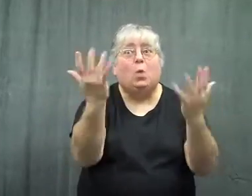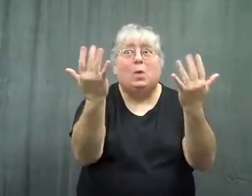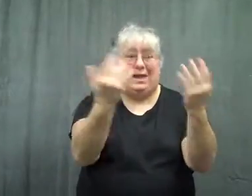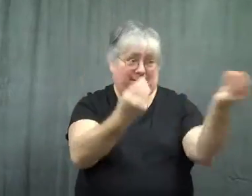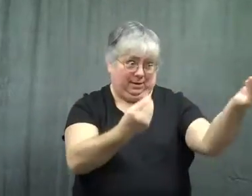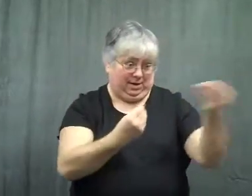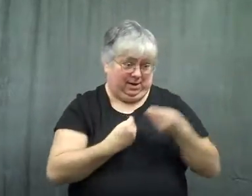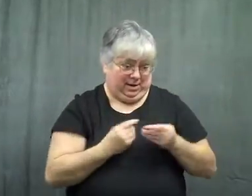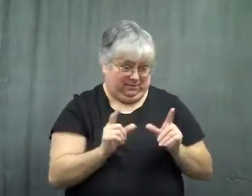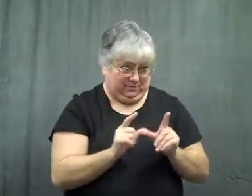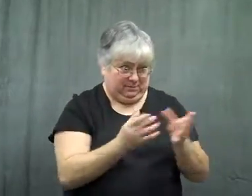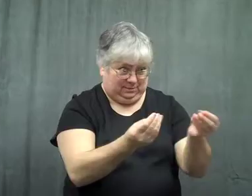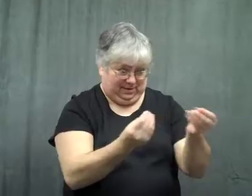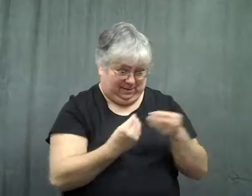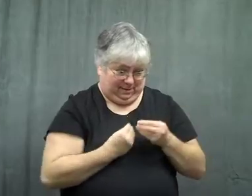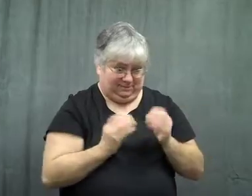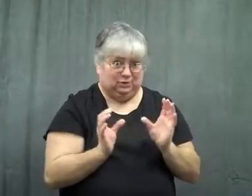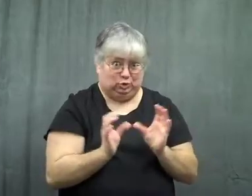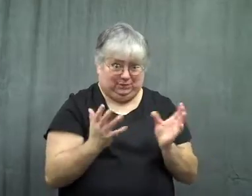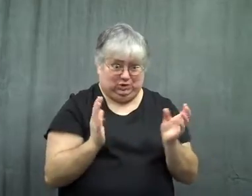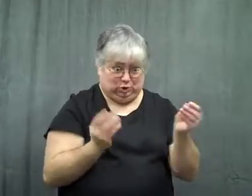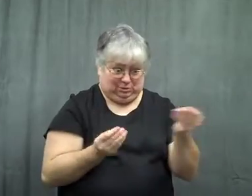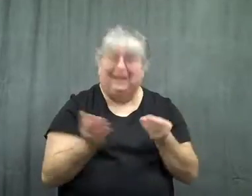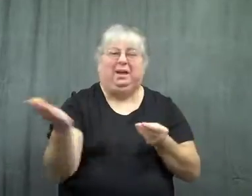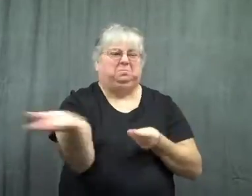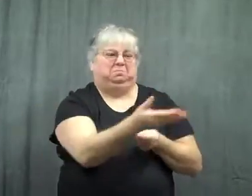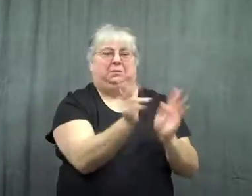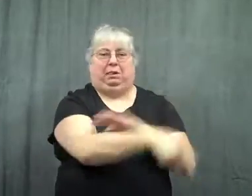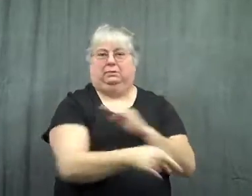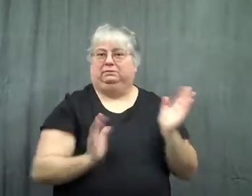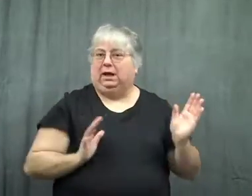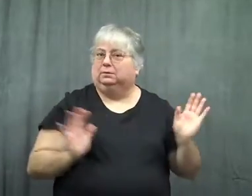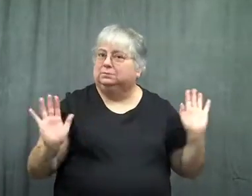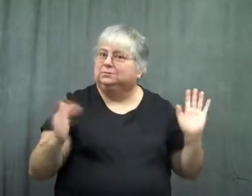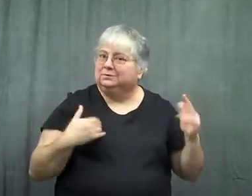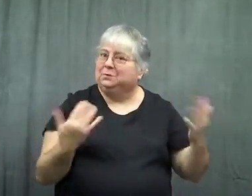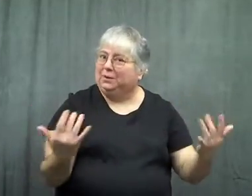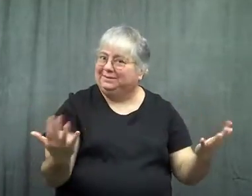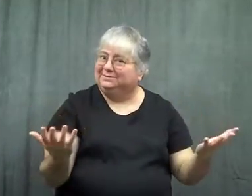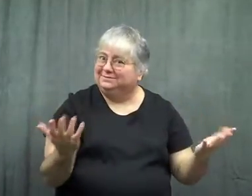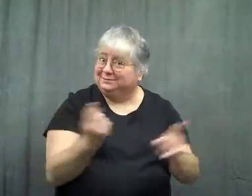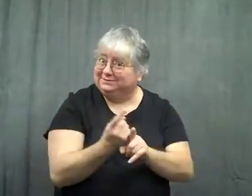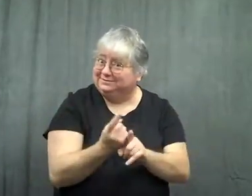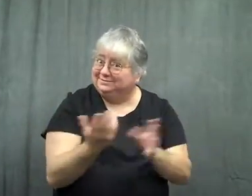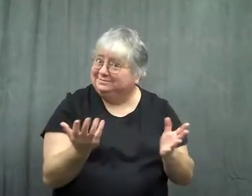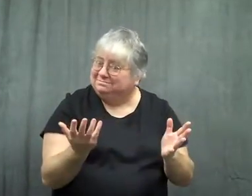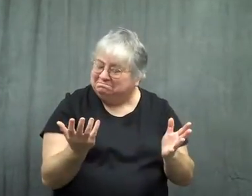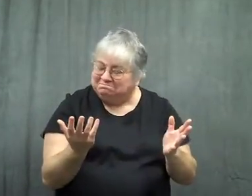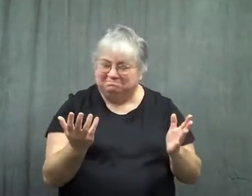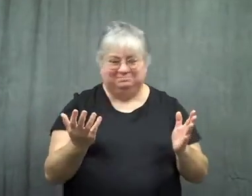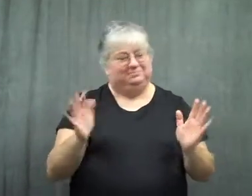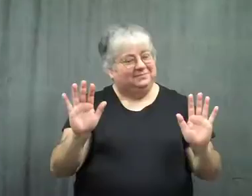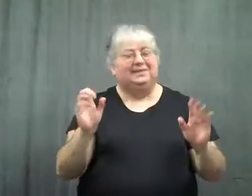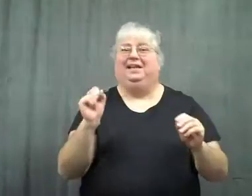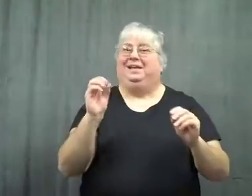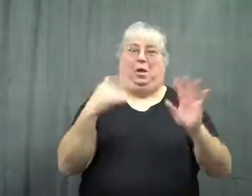But I wanted to get my permit first, THEN He could go ahead and kill him, right?